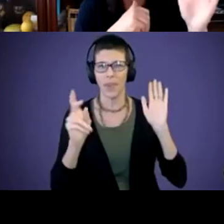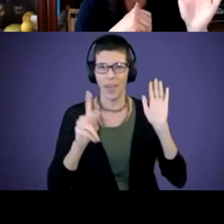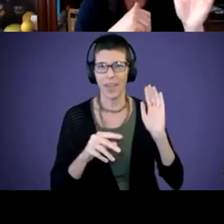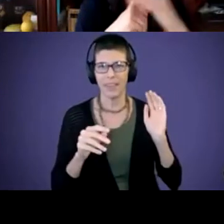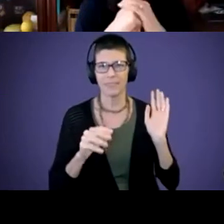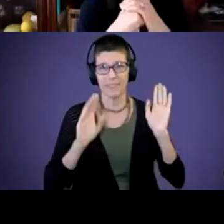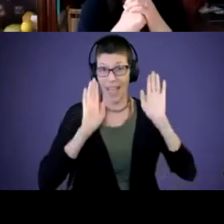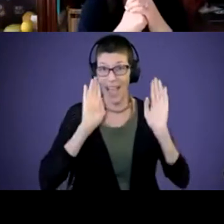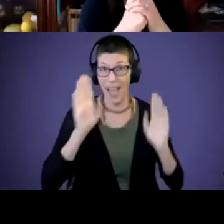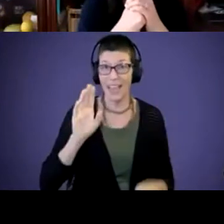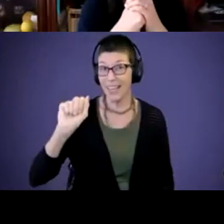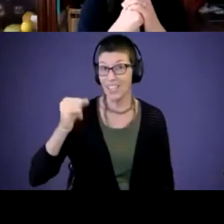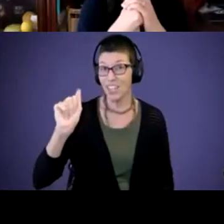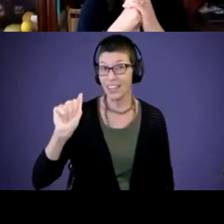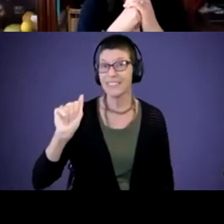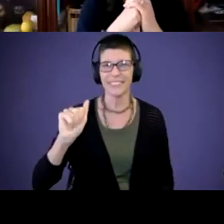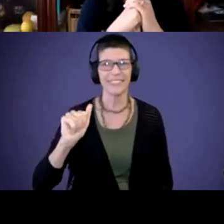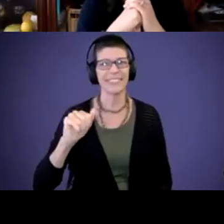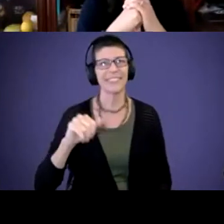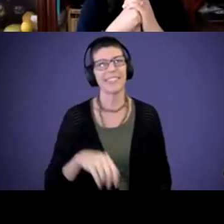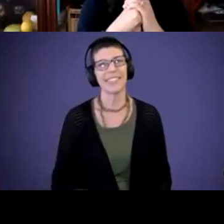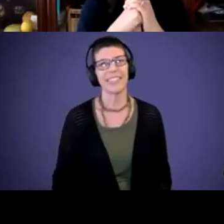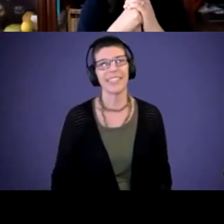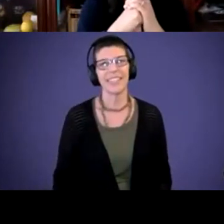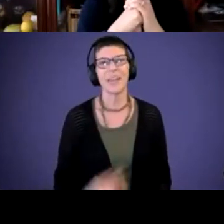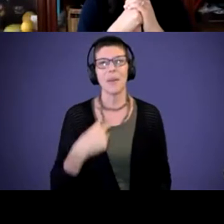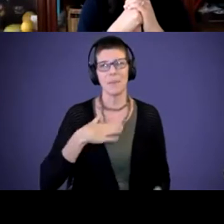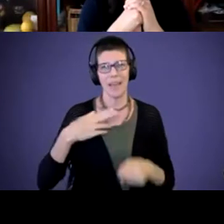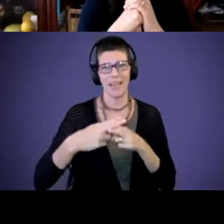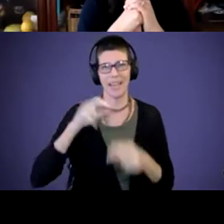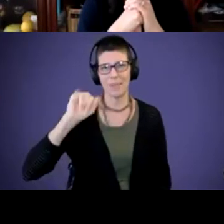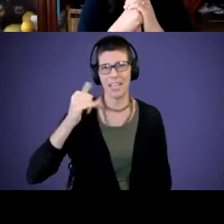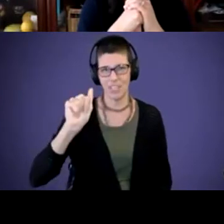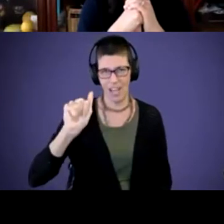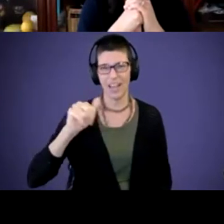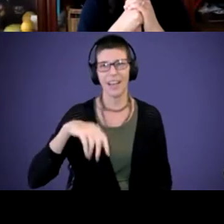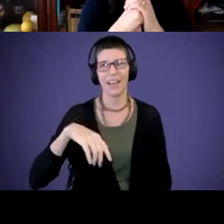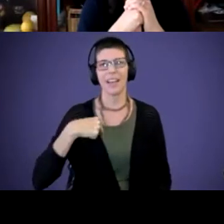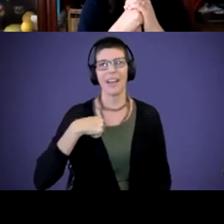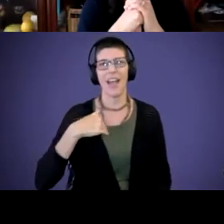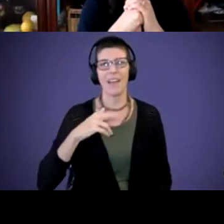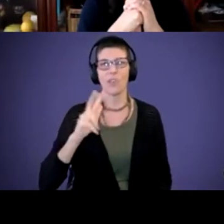Asia: Yeah. My name is Asia. I have a 3 year old deaf plus.